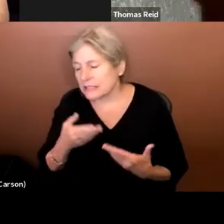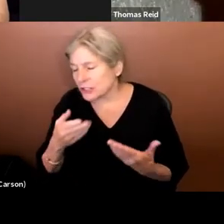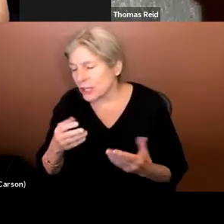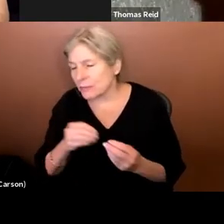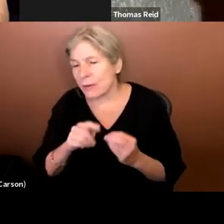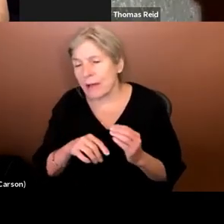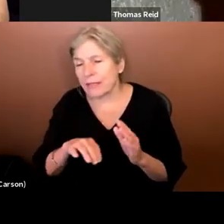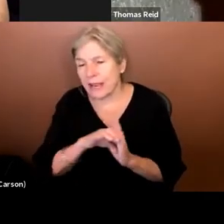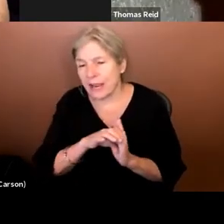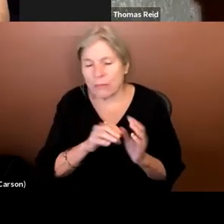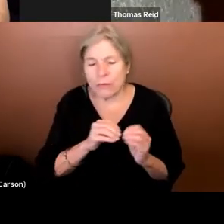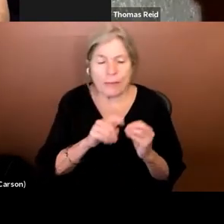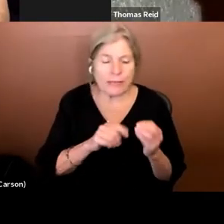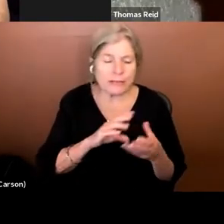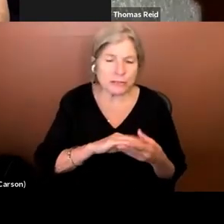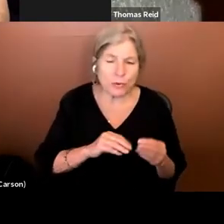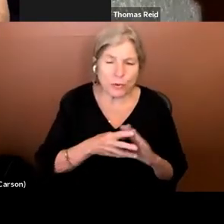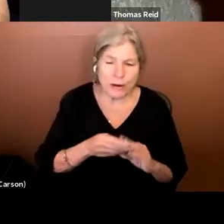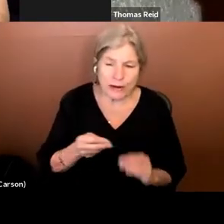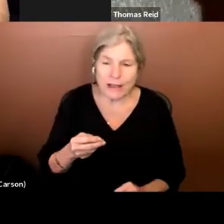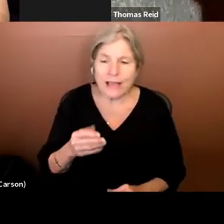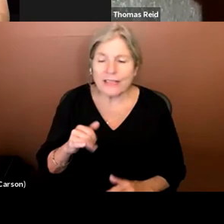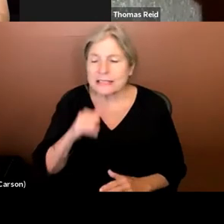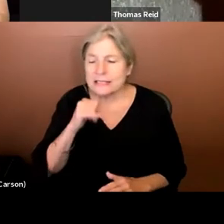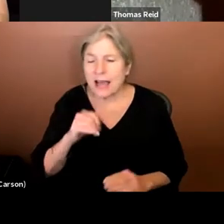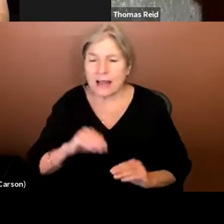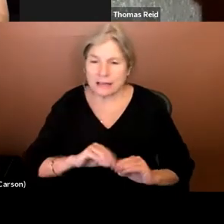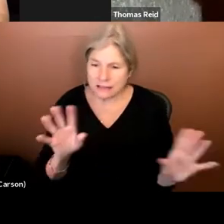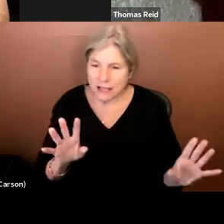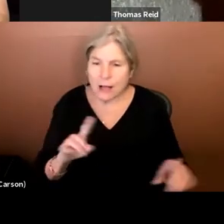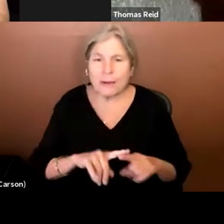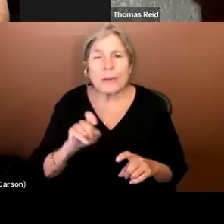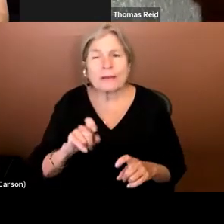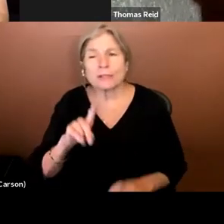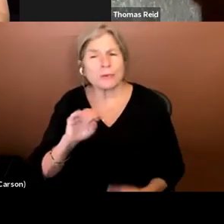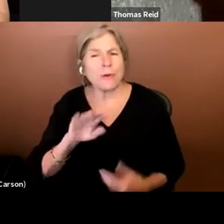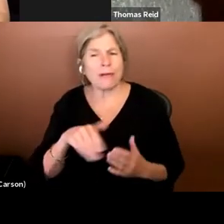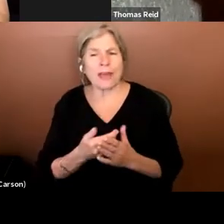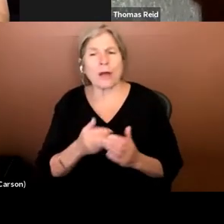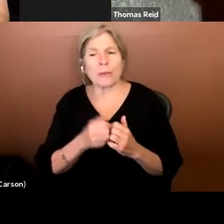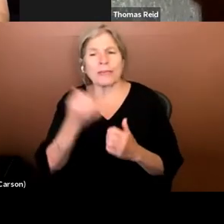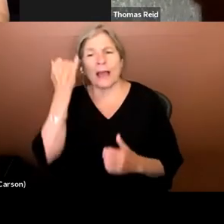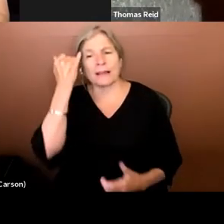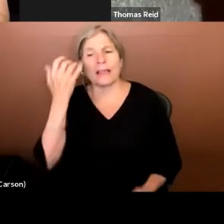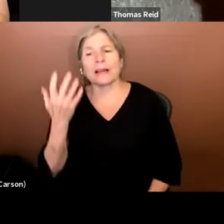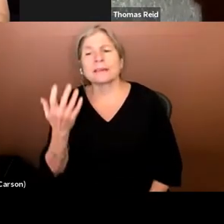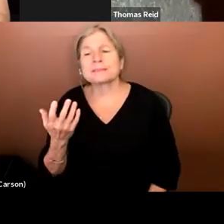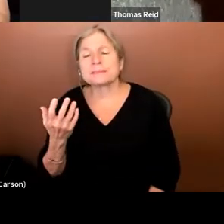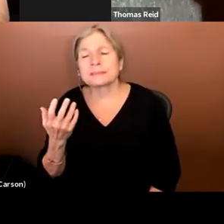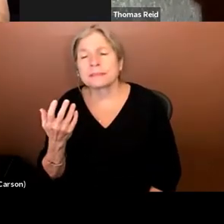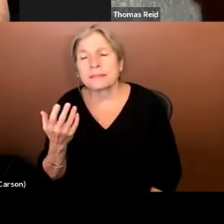and more about the story that isn't spelled out. You have to do all that with the idea that dispense